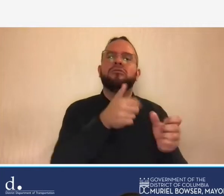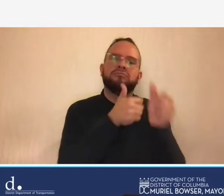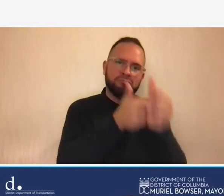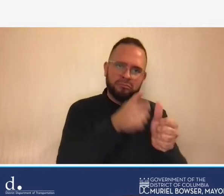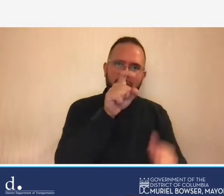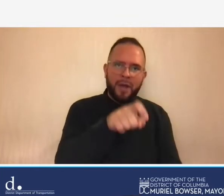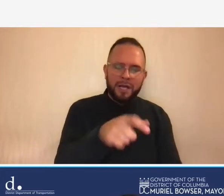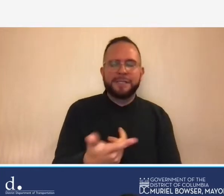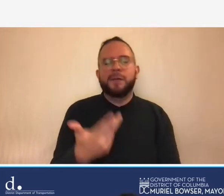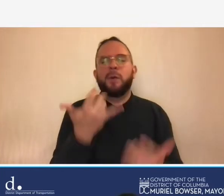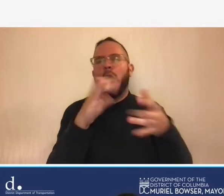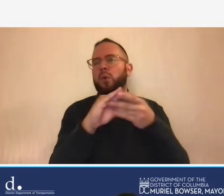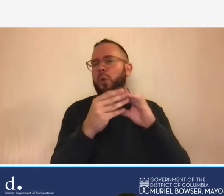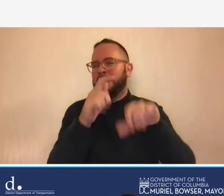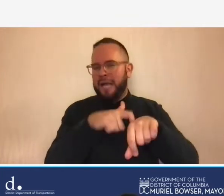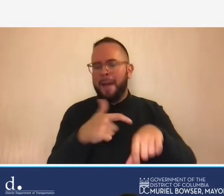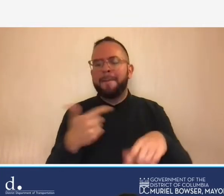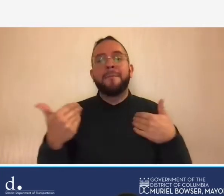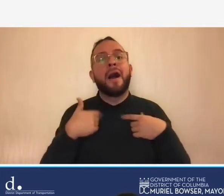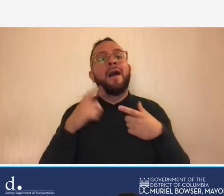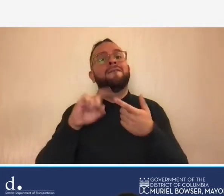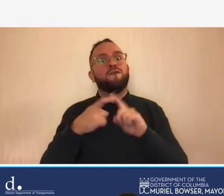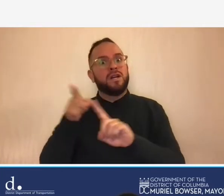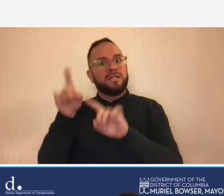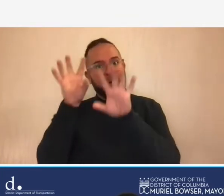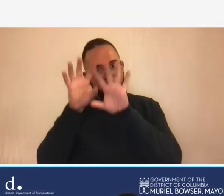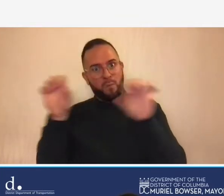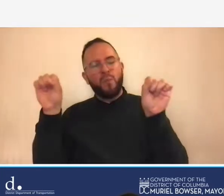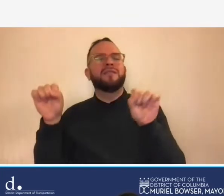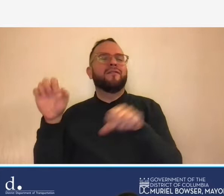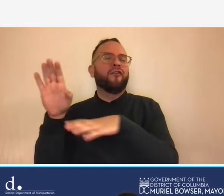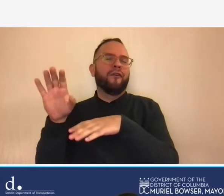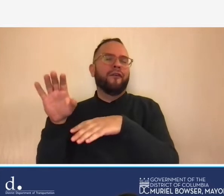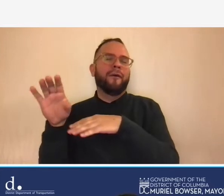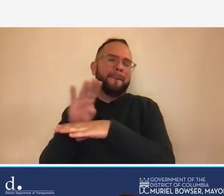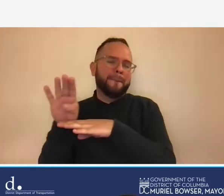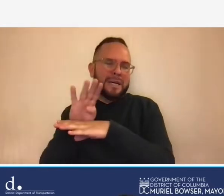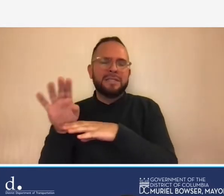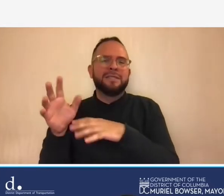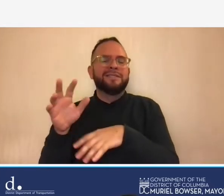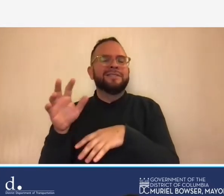of a company that specializes in public engagement and stakeholder coordination so i remember the